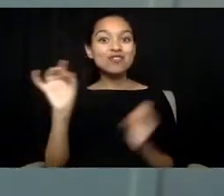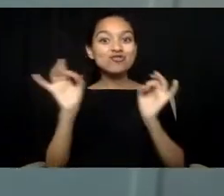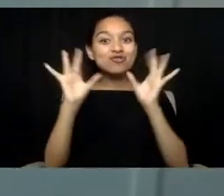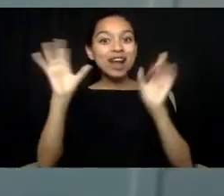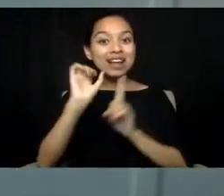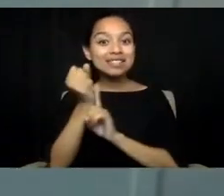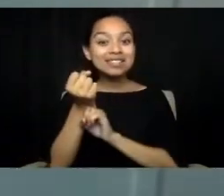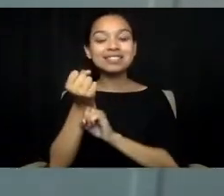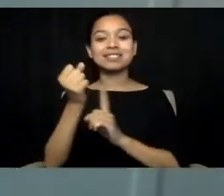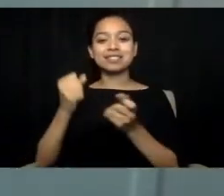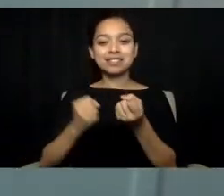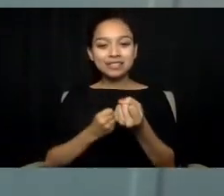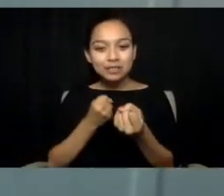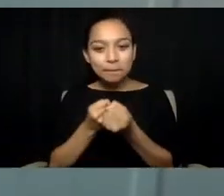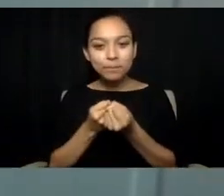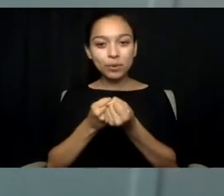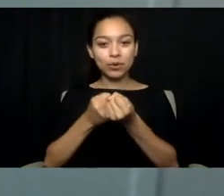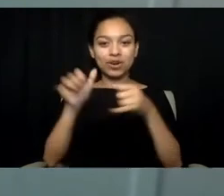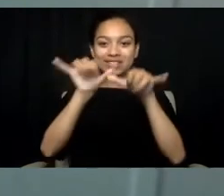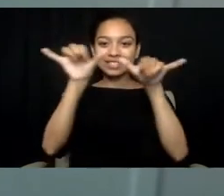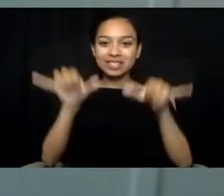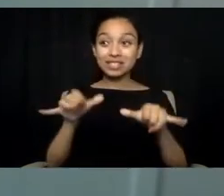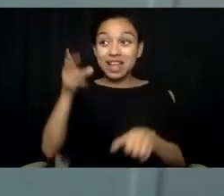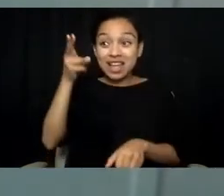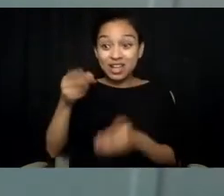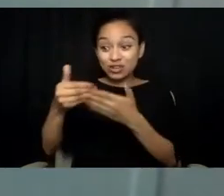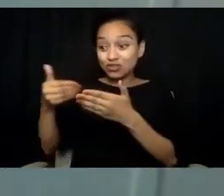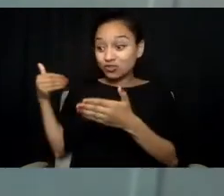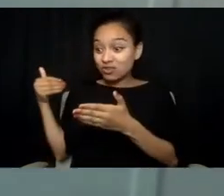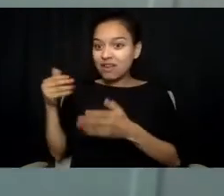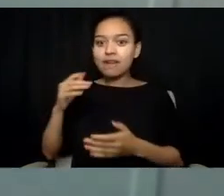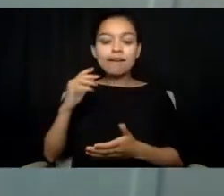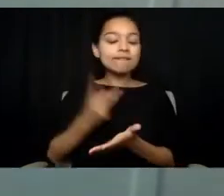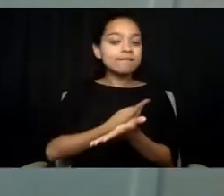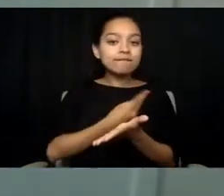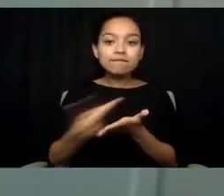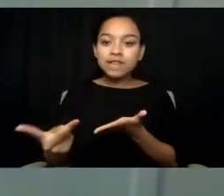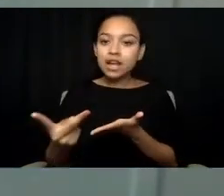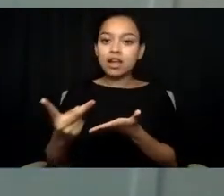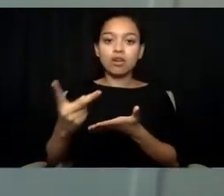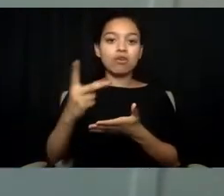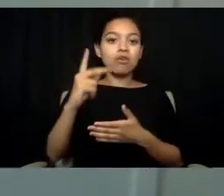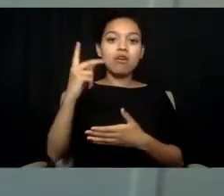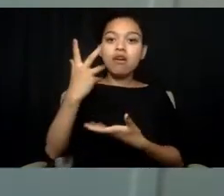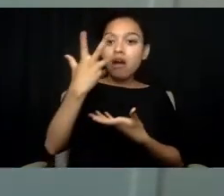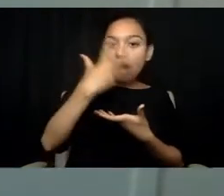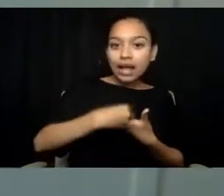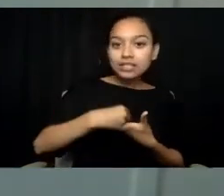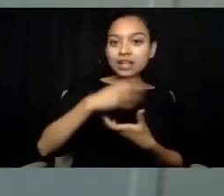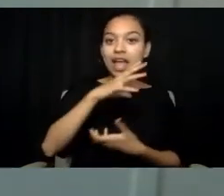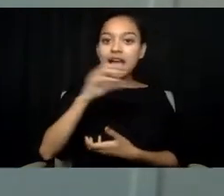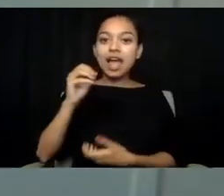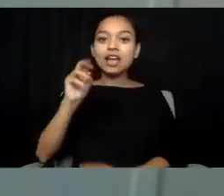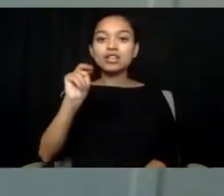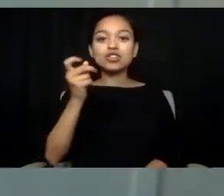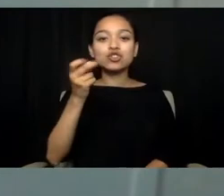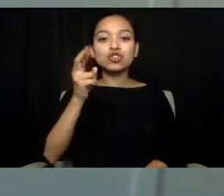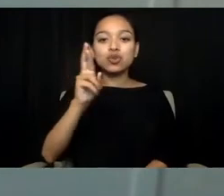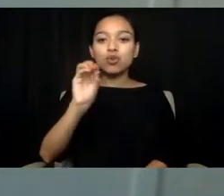have historically failed autistic and other neurodiverse people, and more importantly, what we can do differently